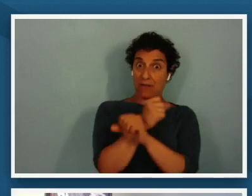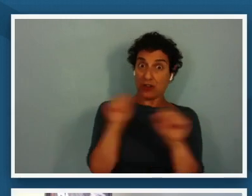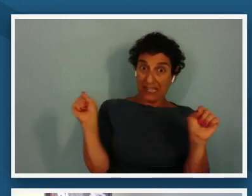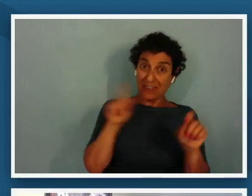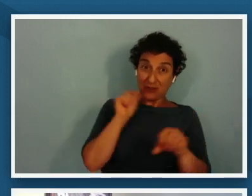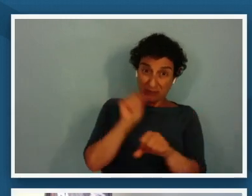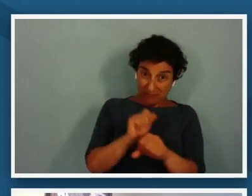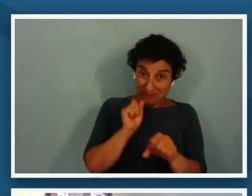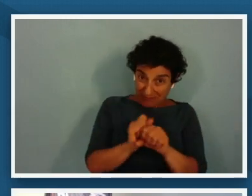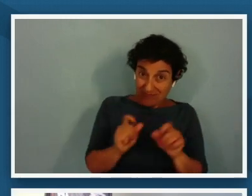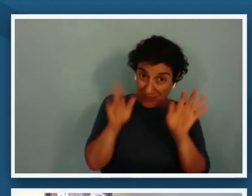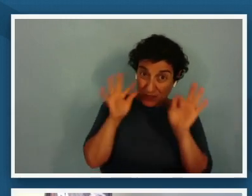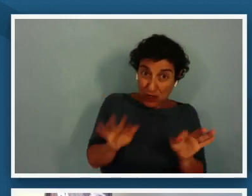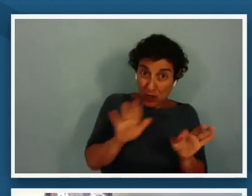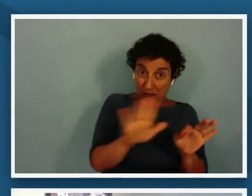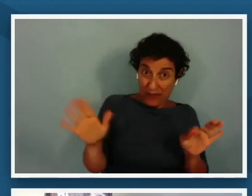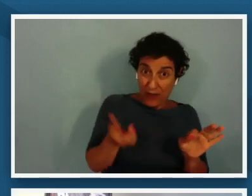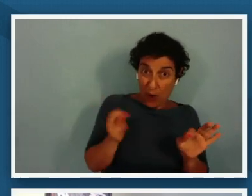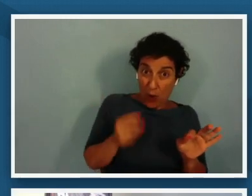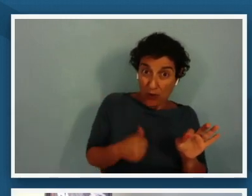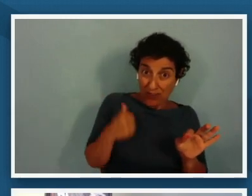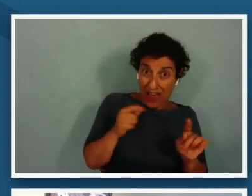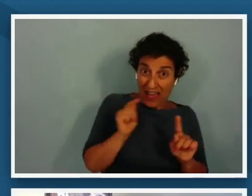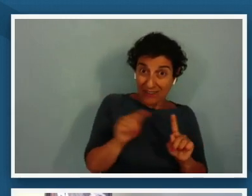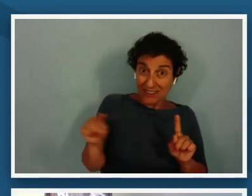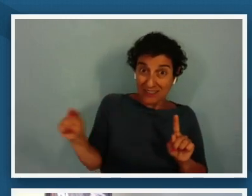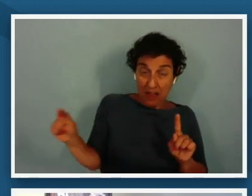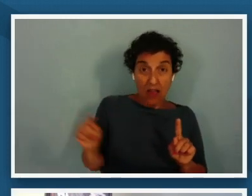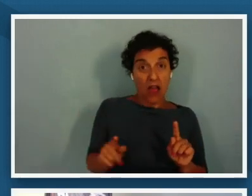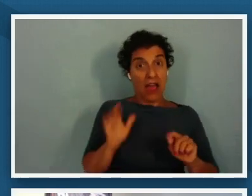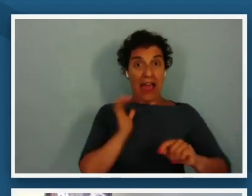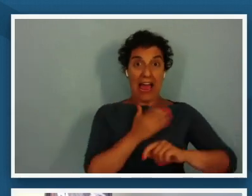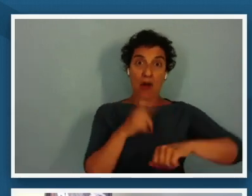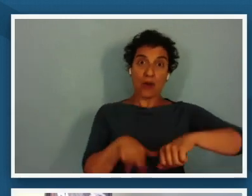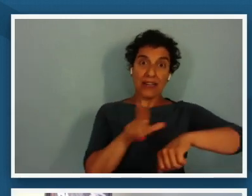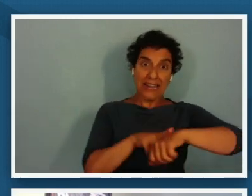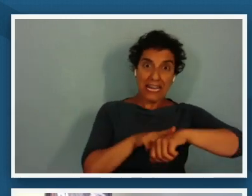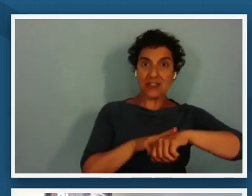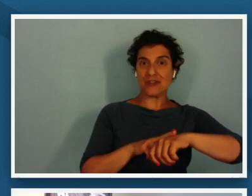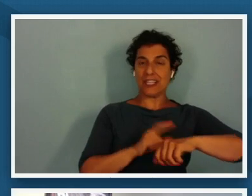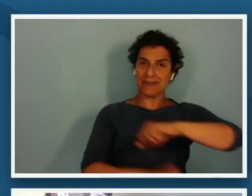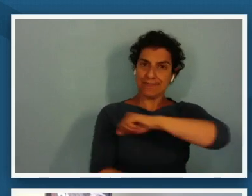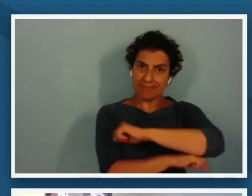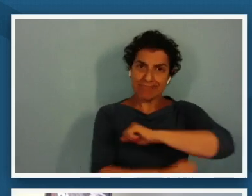would the nation's founding promises of